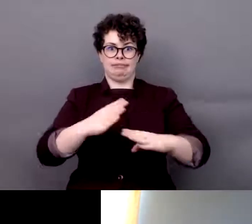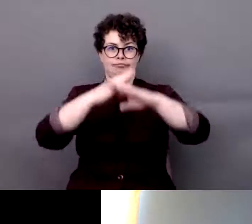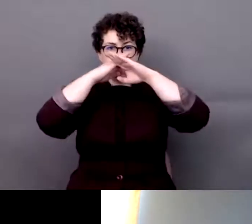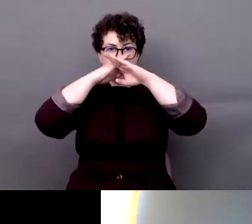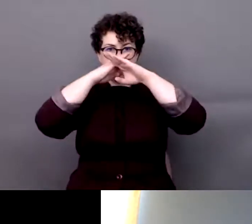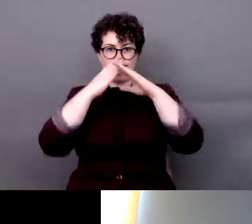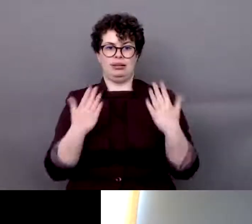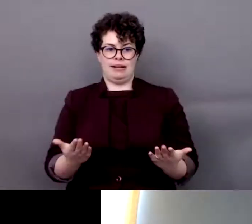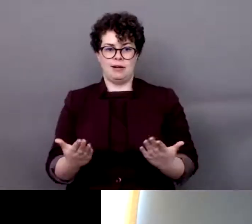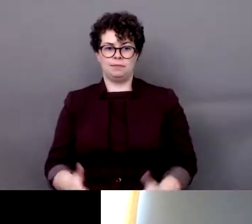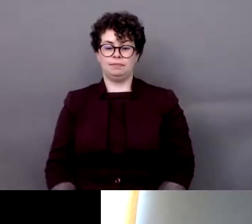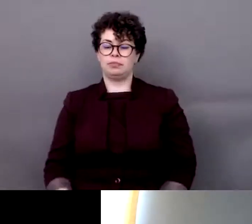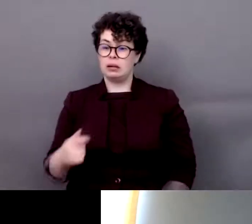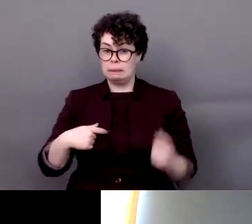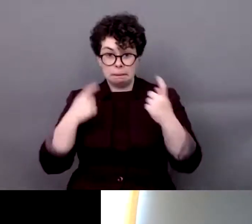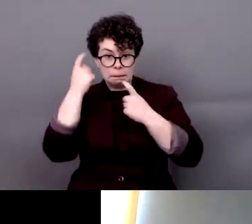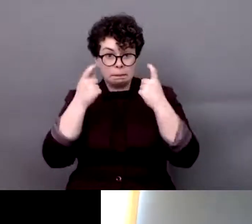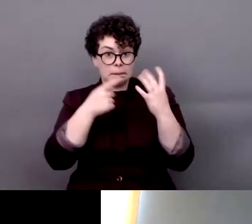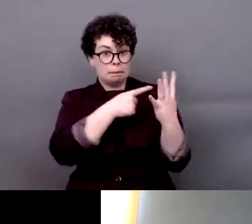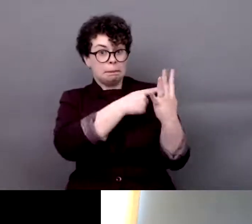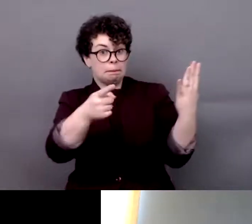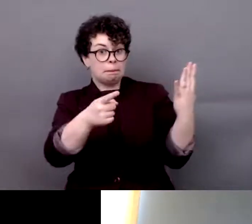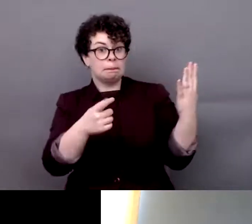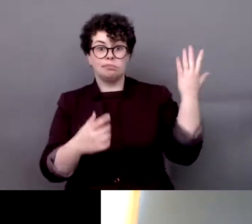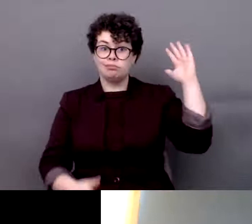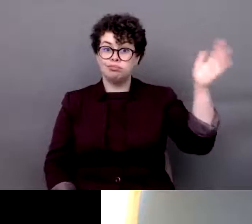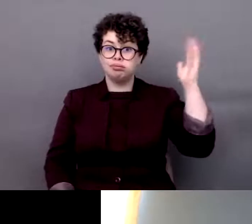So I wonder if any of our panelists would like to maybe speak to